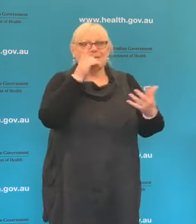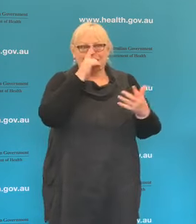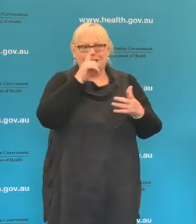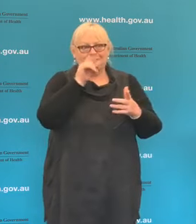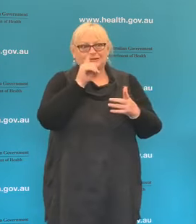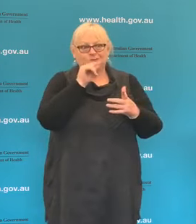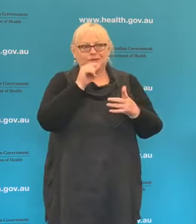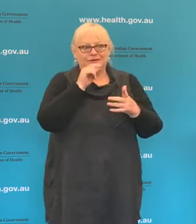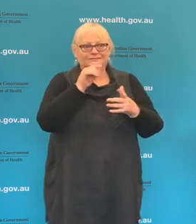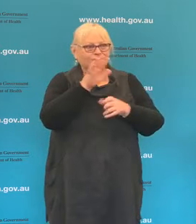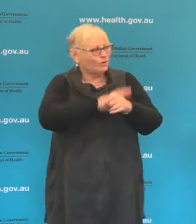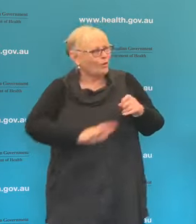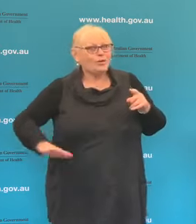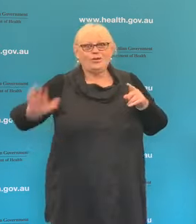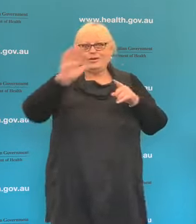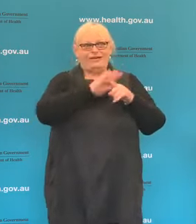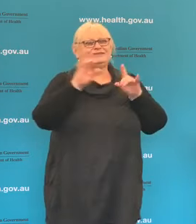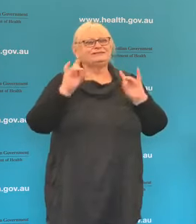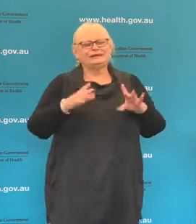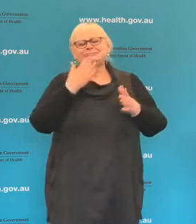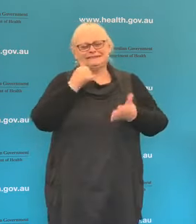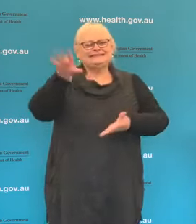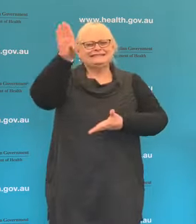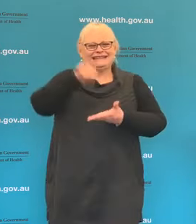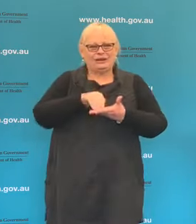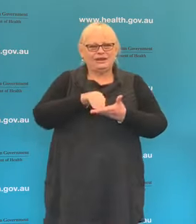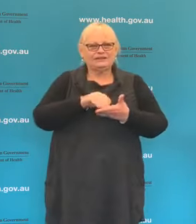across Australia download the app so that we can use this